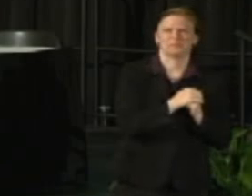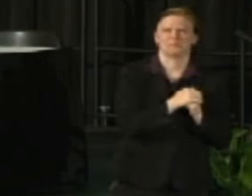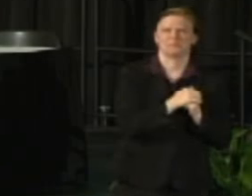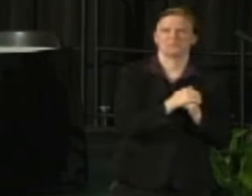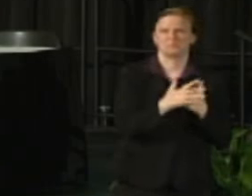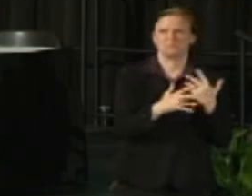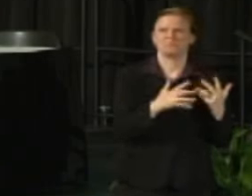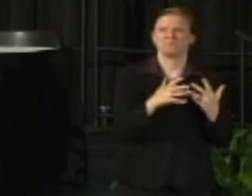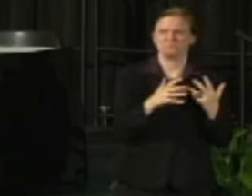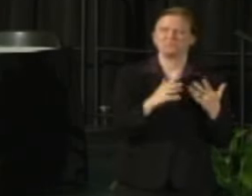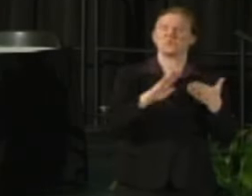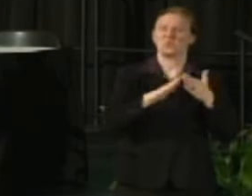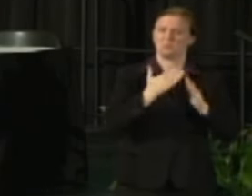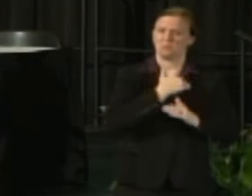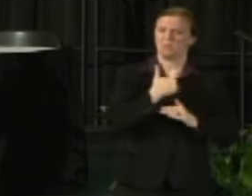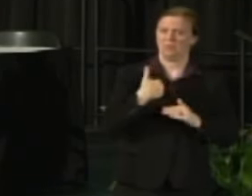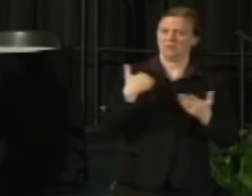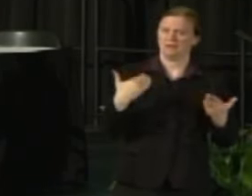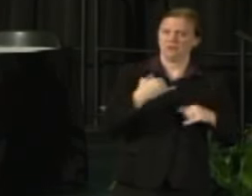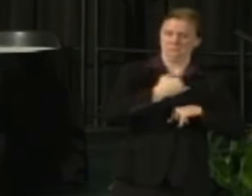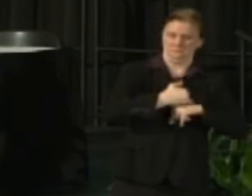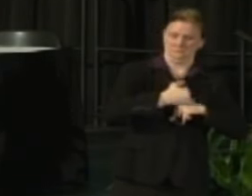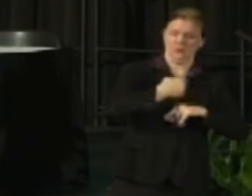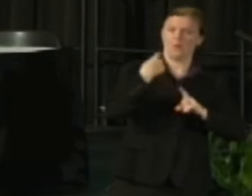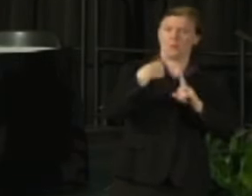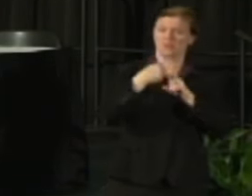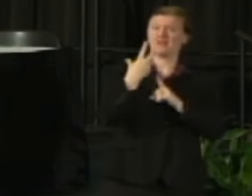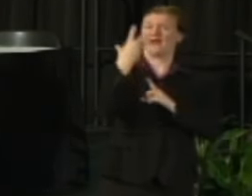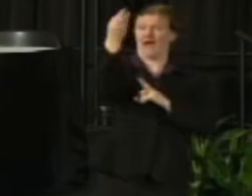of the community both here on campus and throughout Milwaukee.